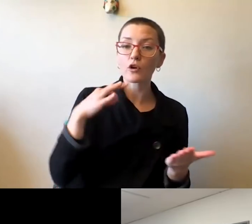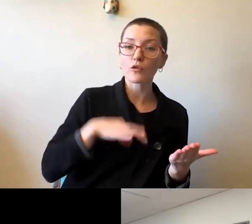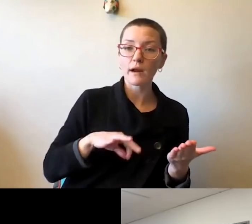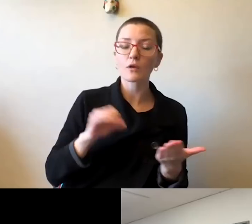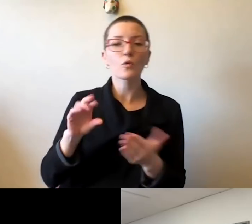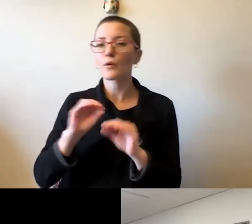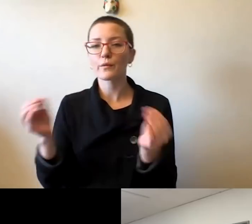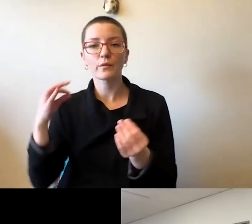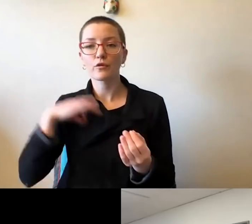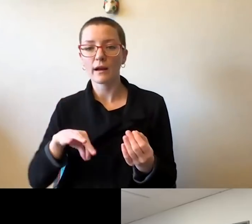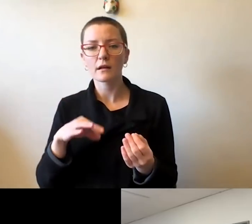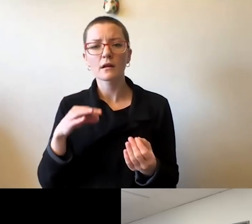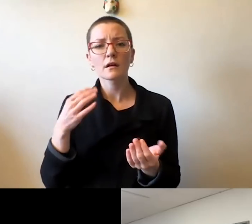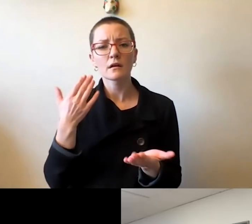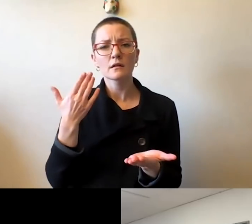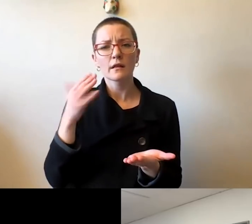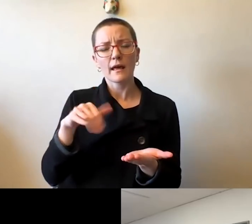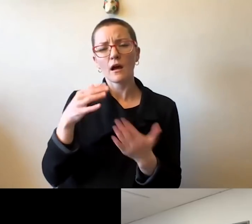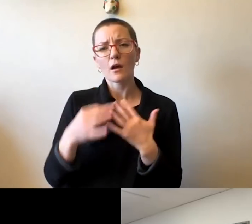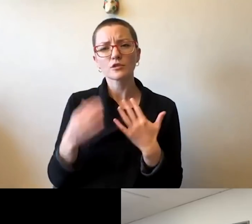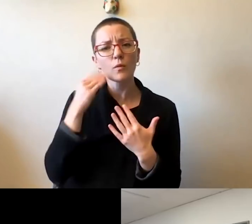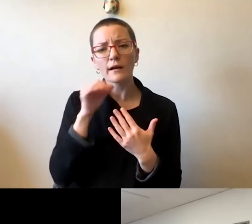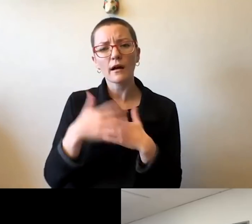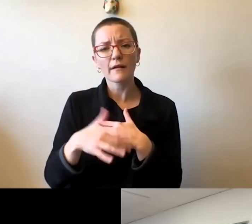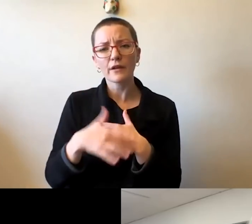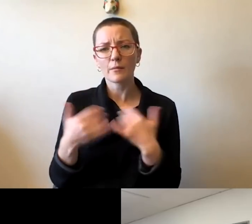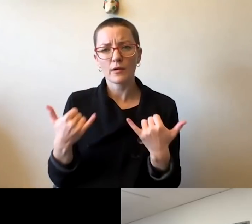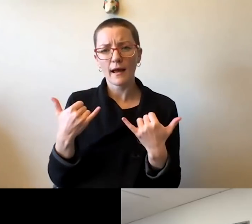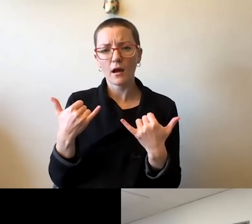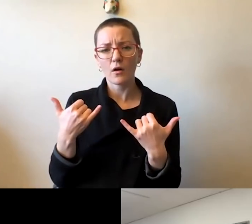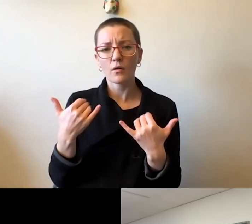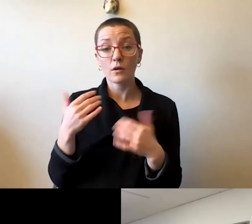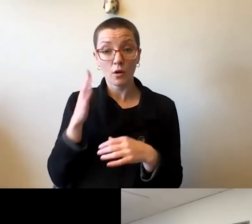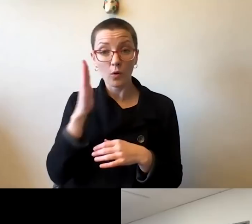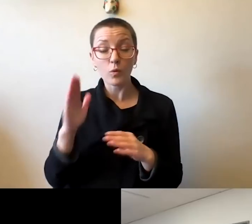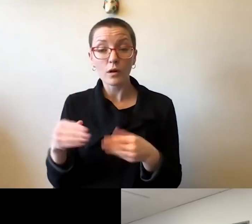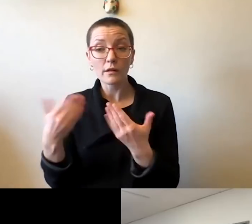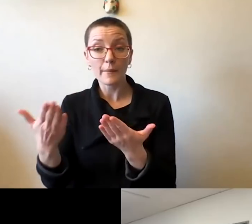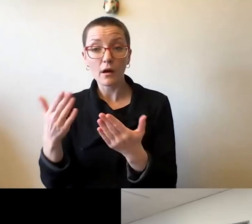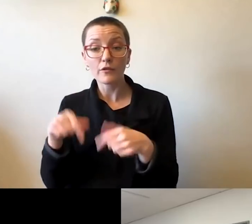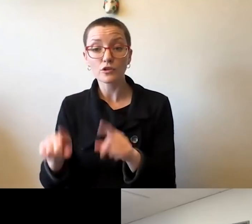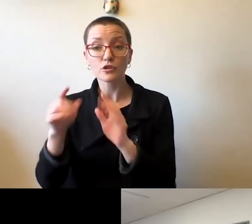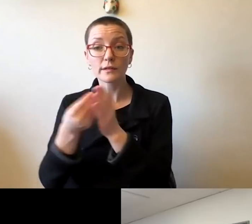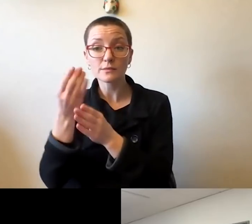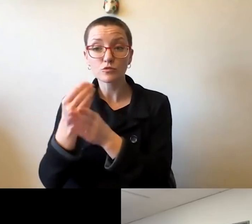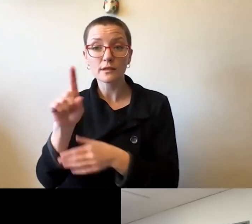Will it be offered in the spring? So Chancellor, let me answer this question. We have been listening to student concerns,